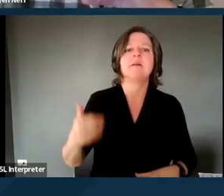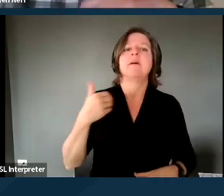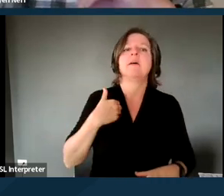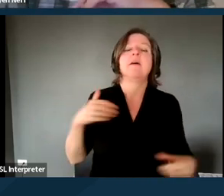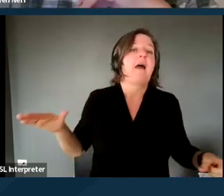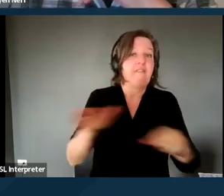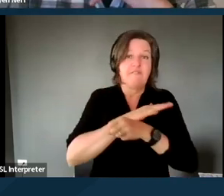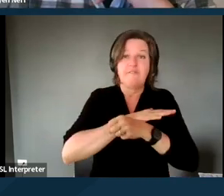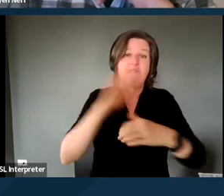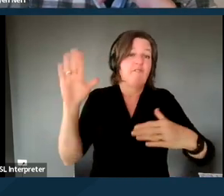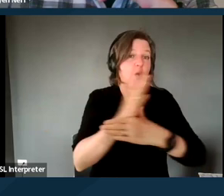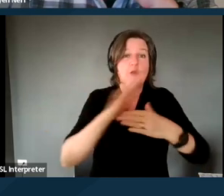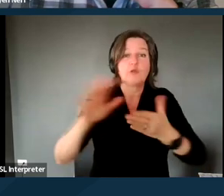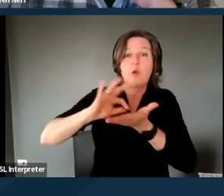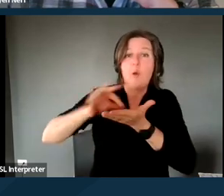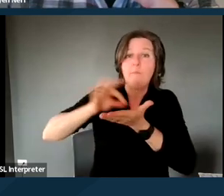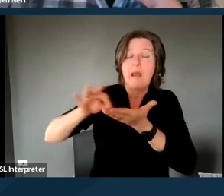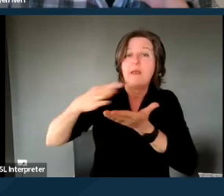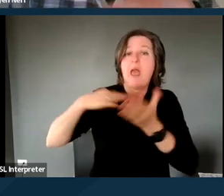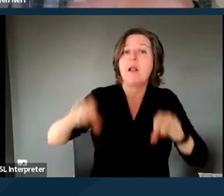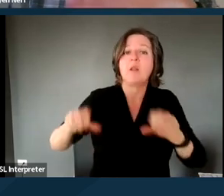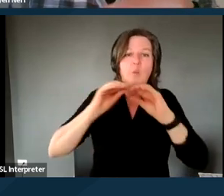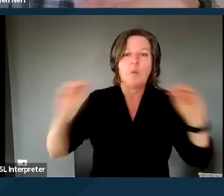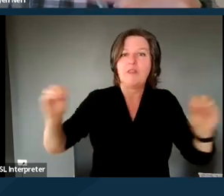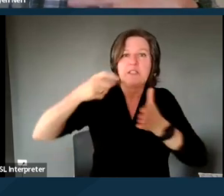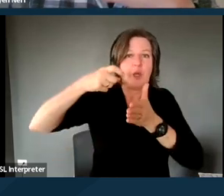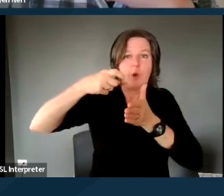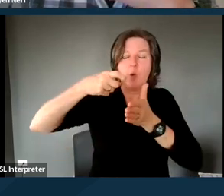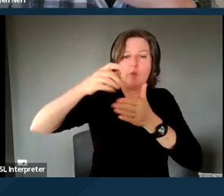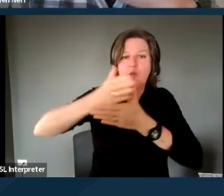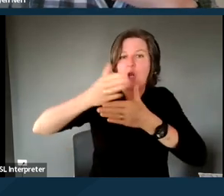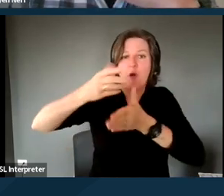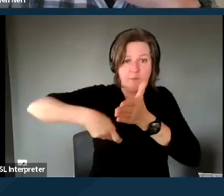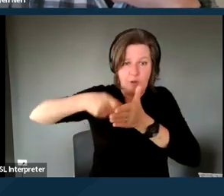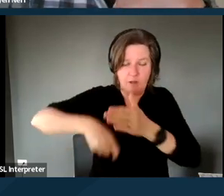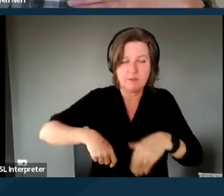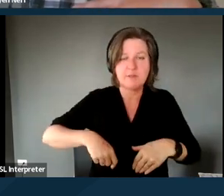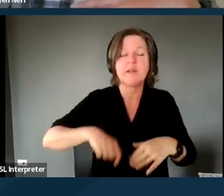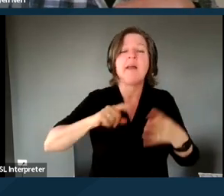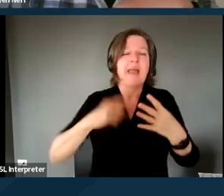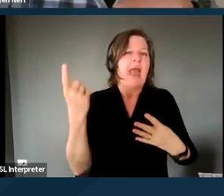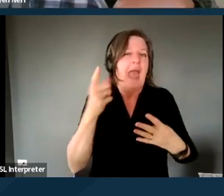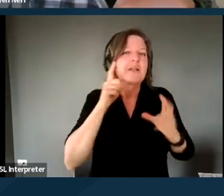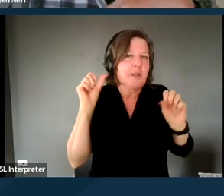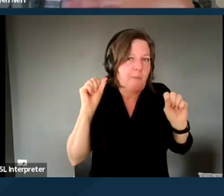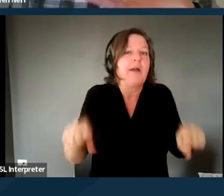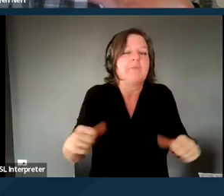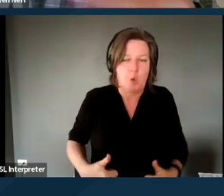with zero share of costs, and someone who's able and willing to reside safely in an assisted living facility